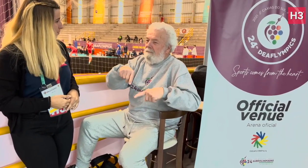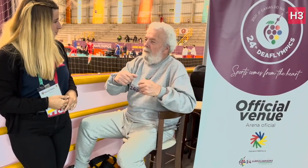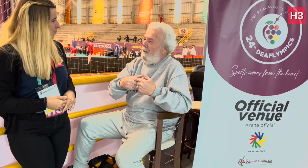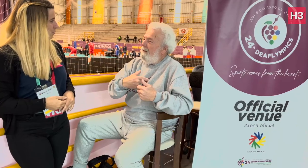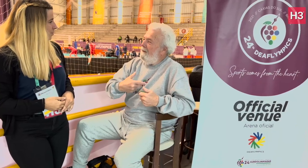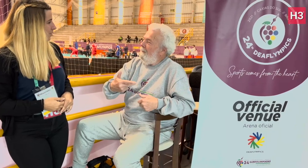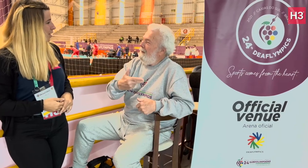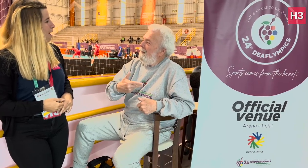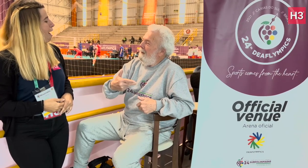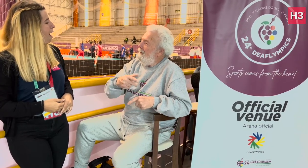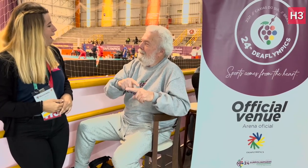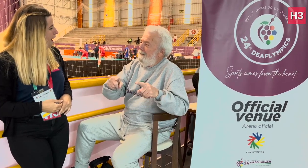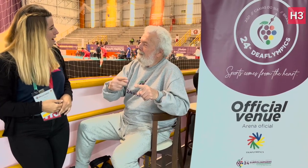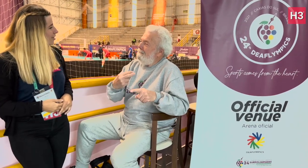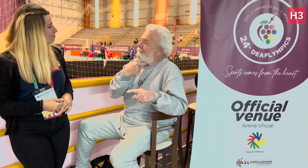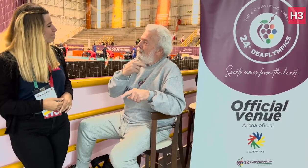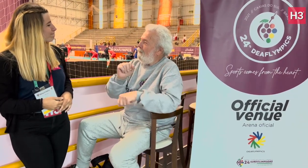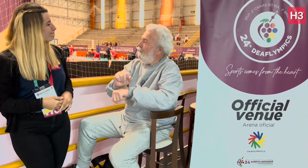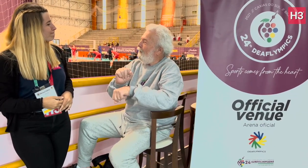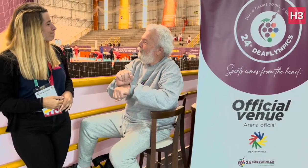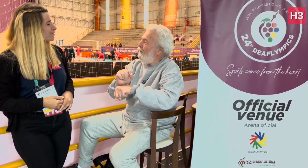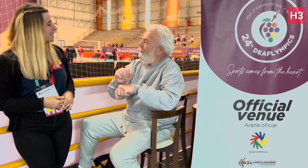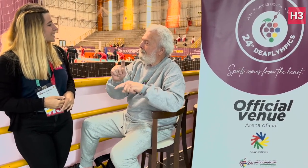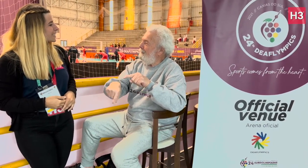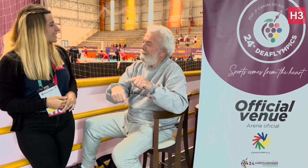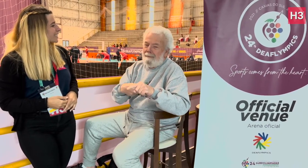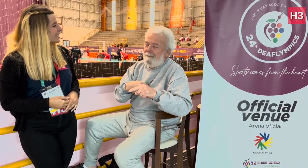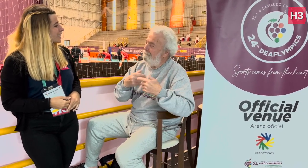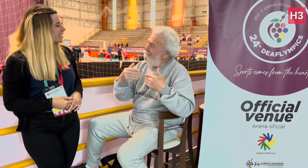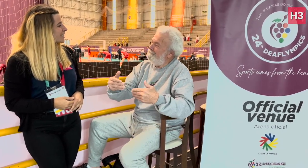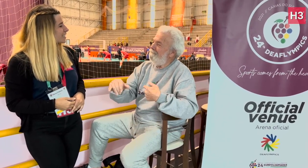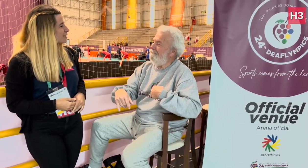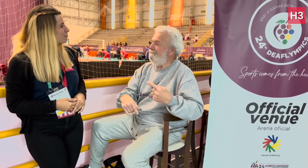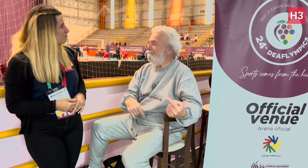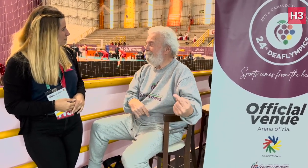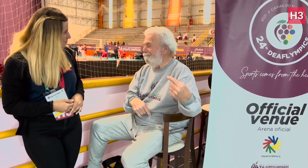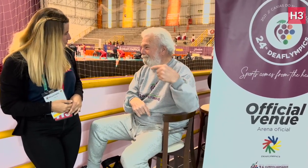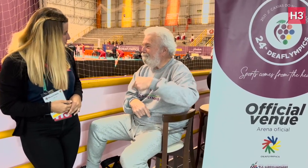but they were stuck with work, so I ended up coming here by myself.